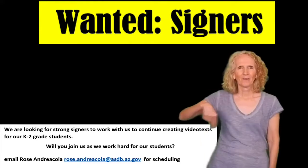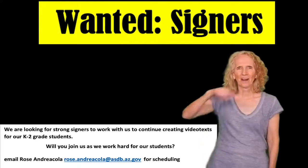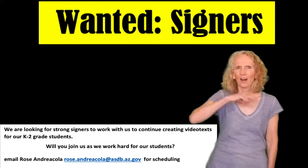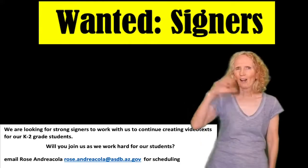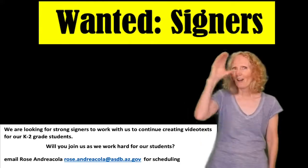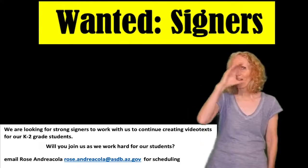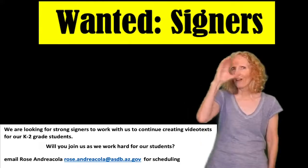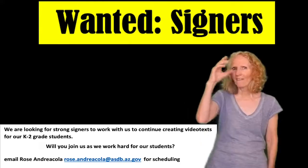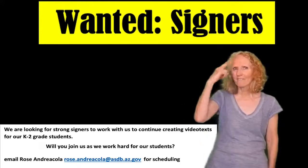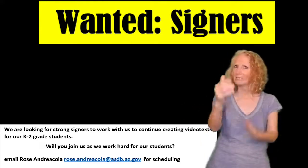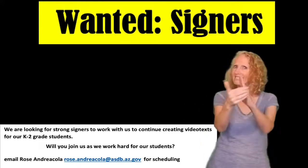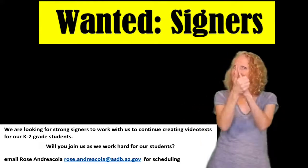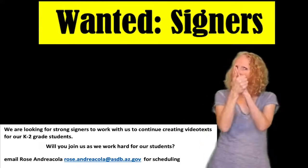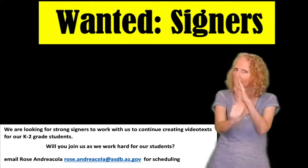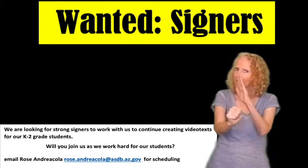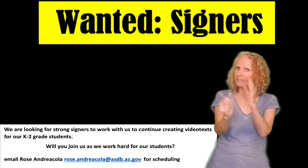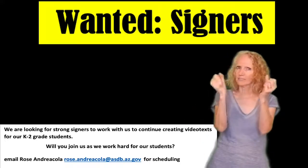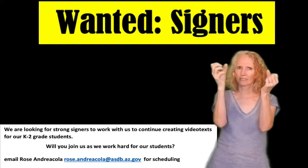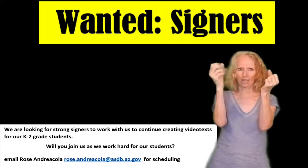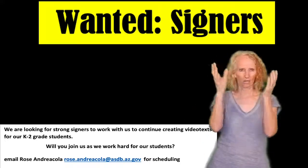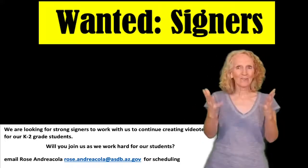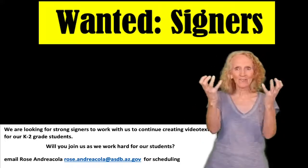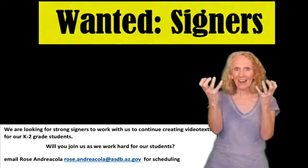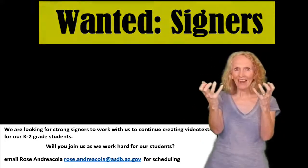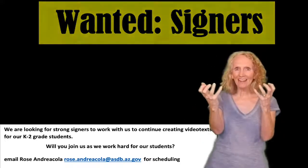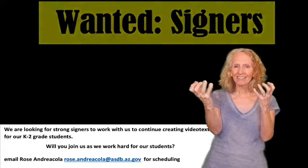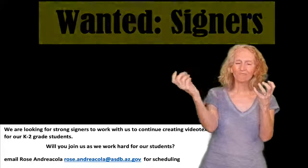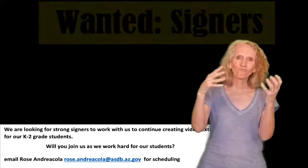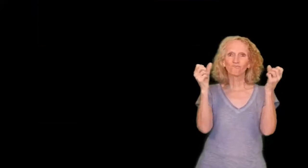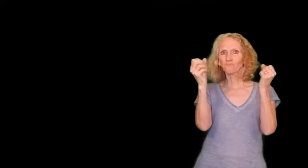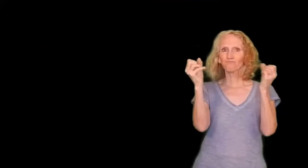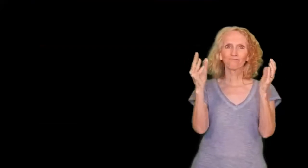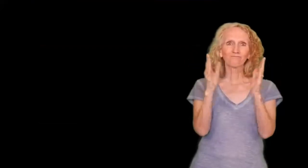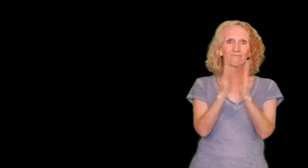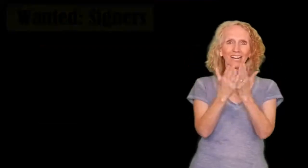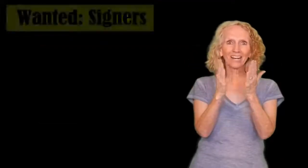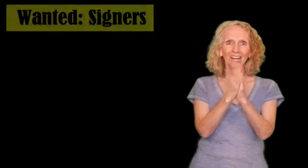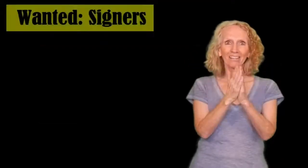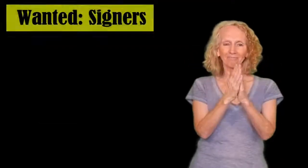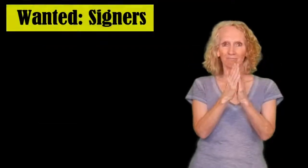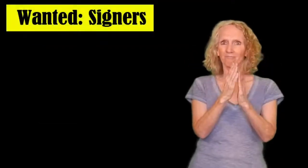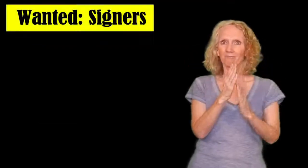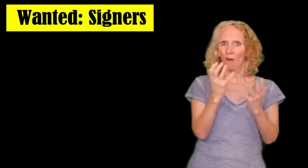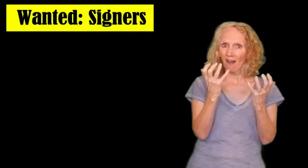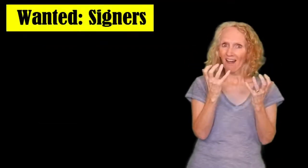we are currently looking for